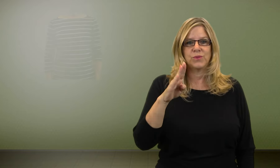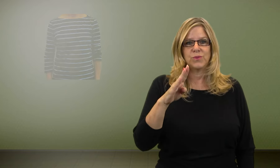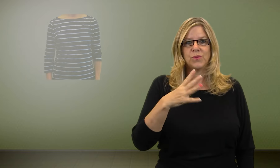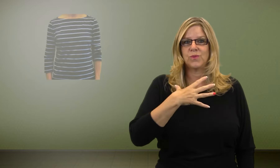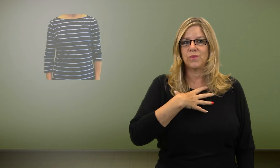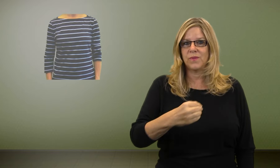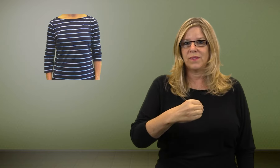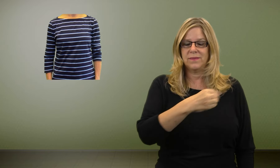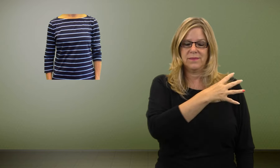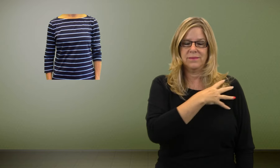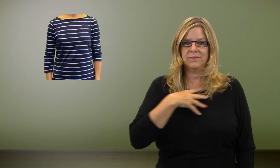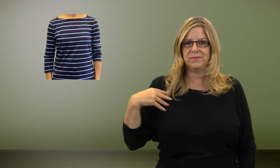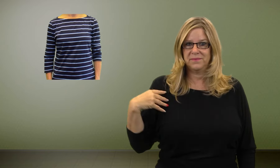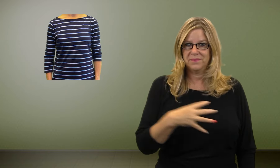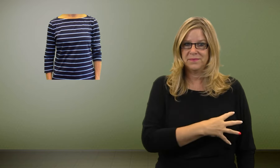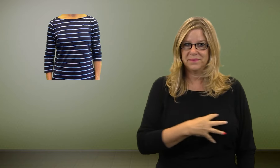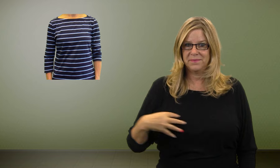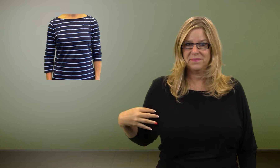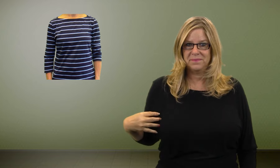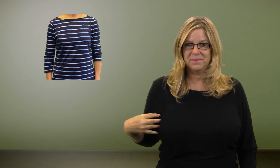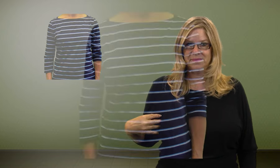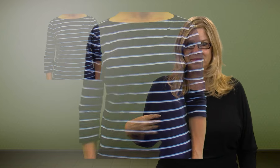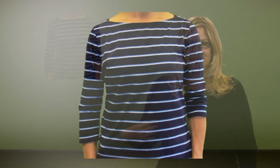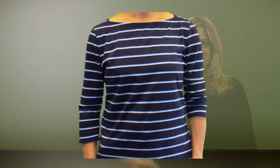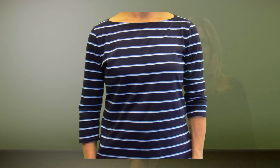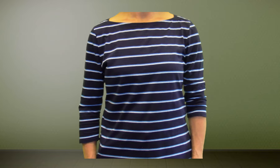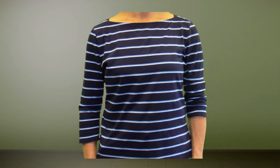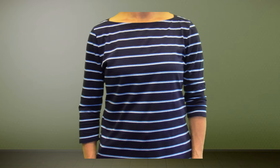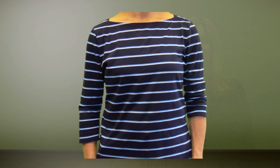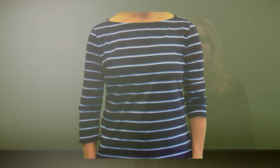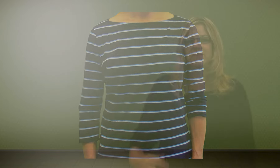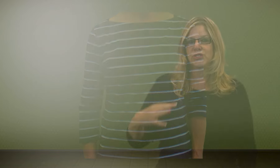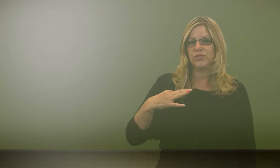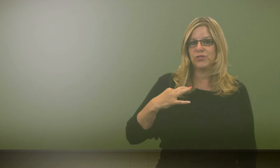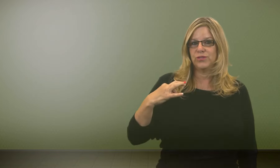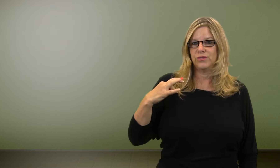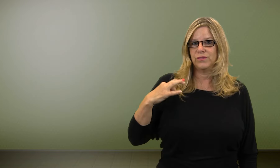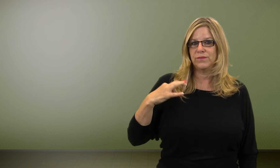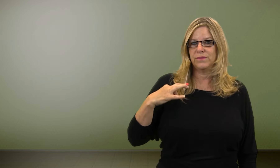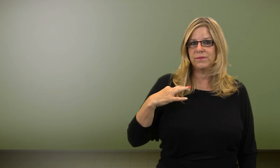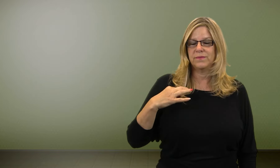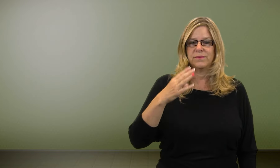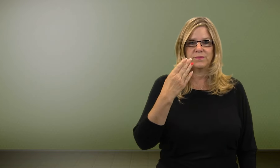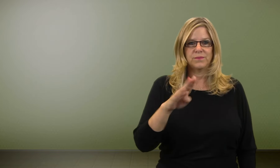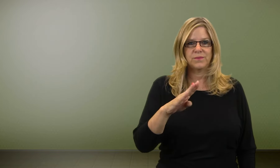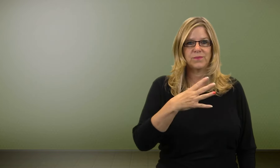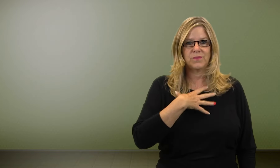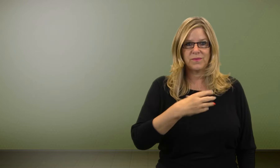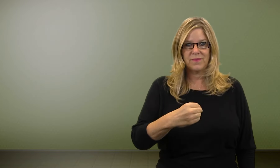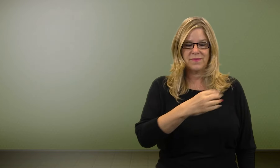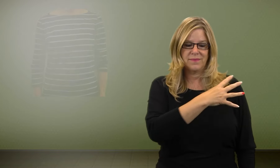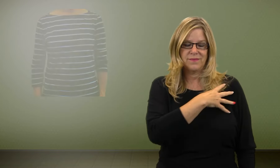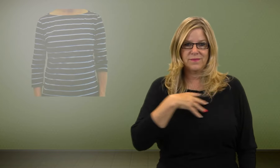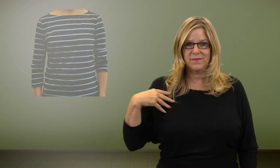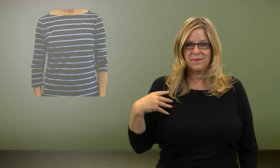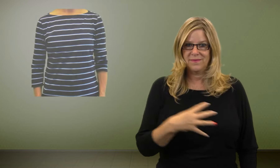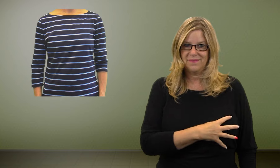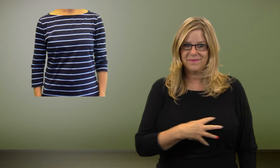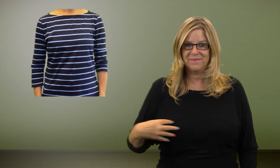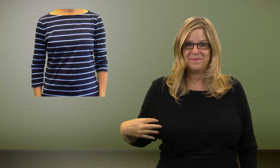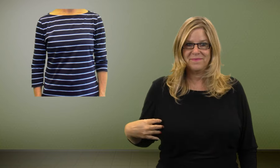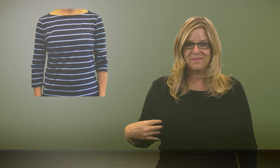The blue and white striped shirt.